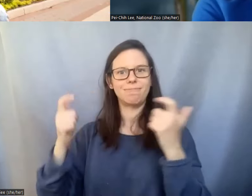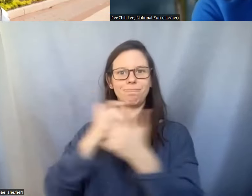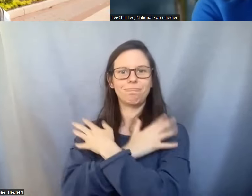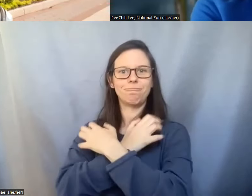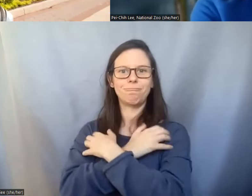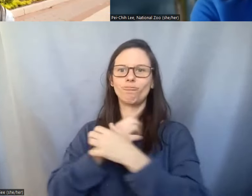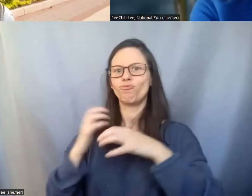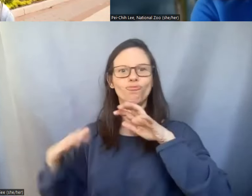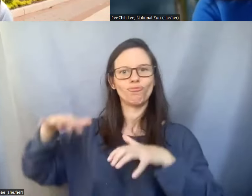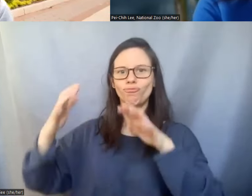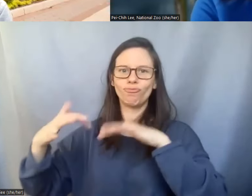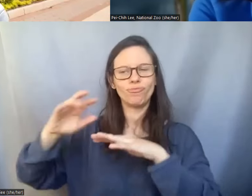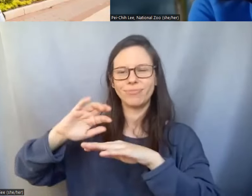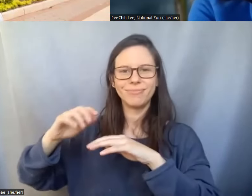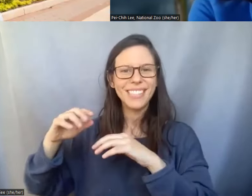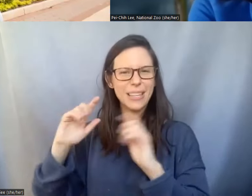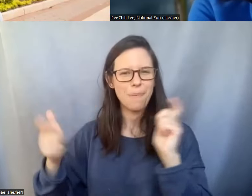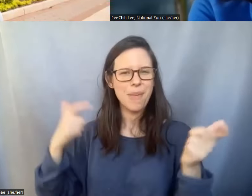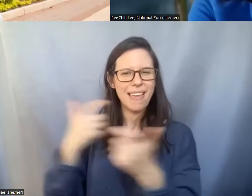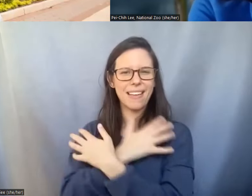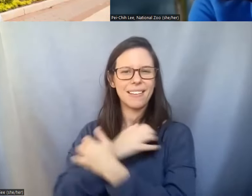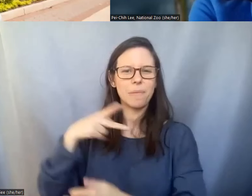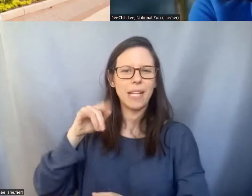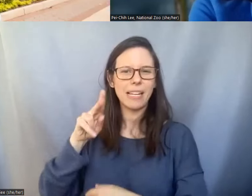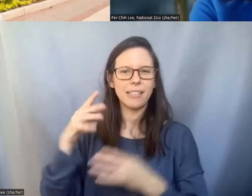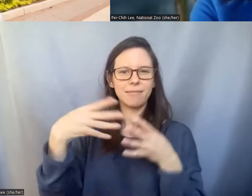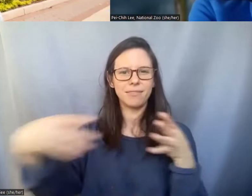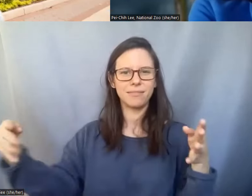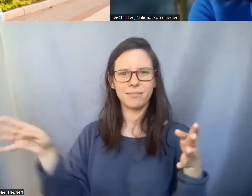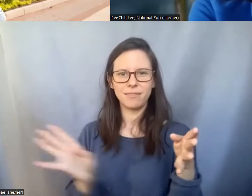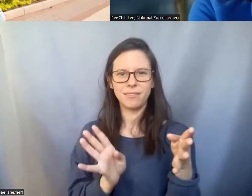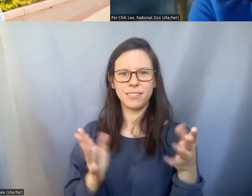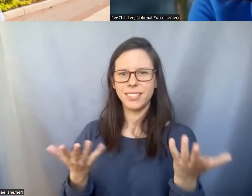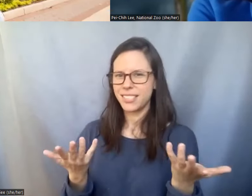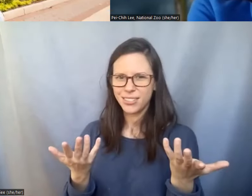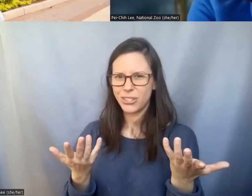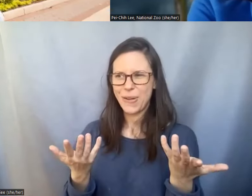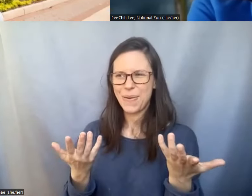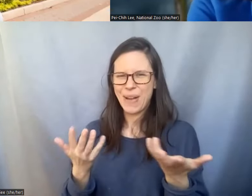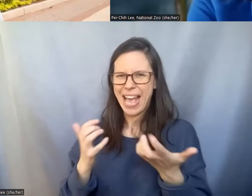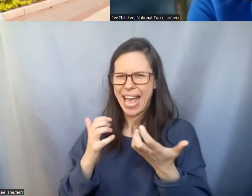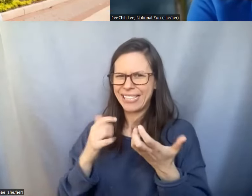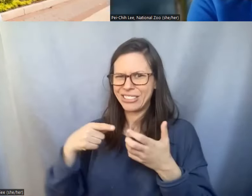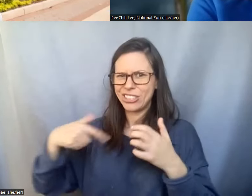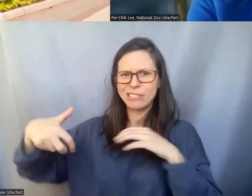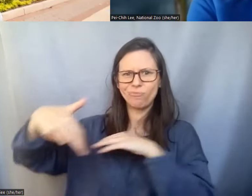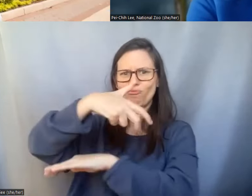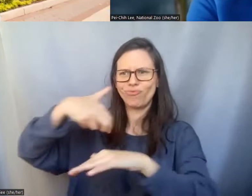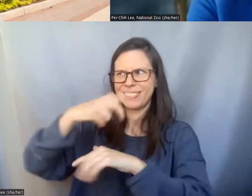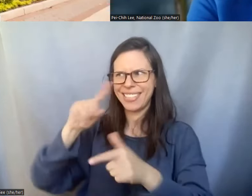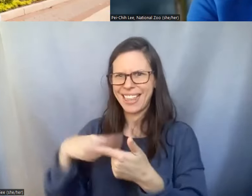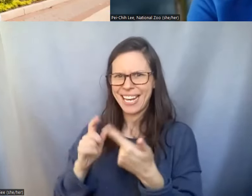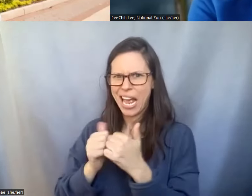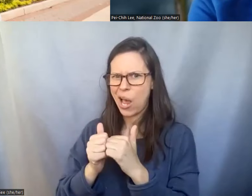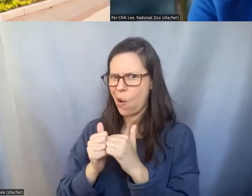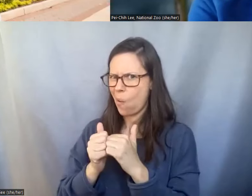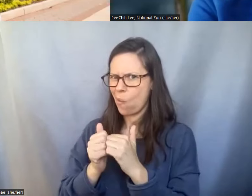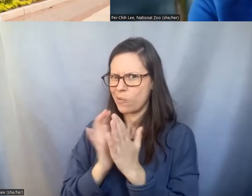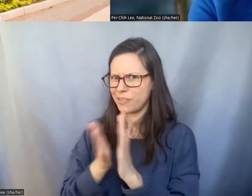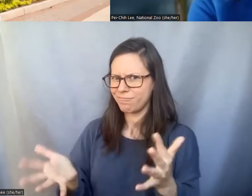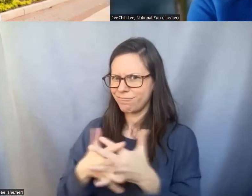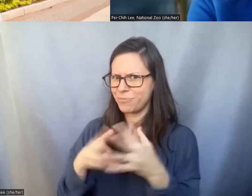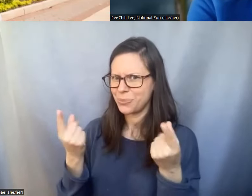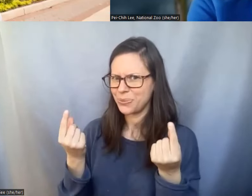Pei-Chih: Yeah, so yeah Mei Xiang it's a great example um whenever it involves Giant Panda ingredient